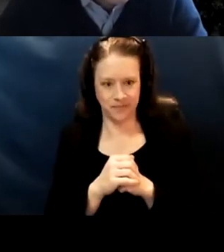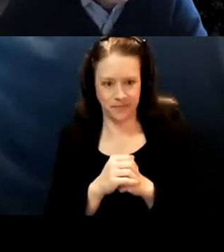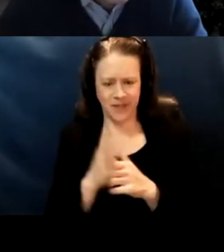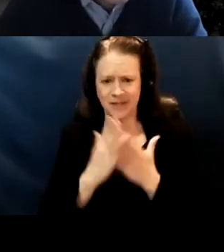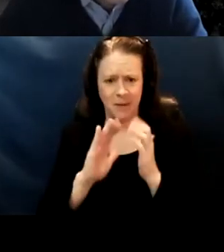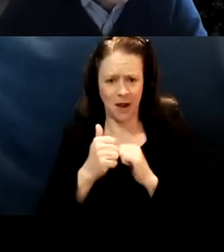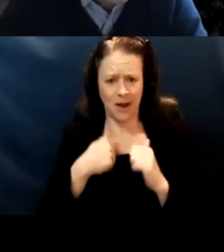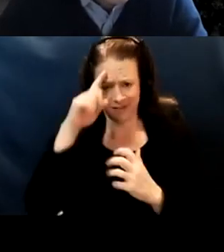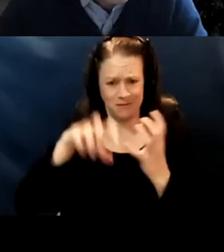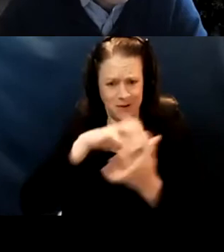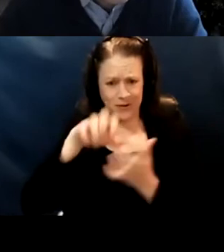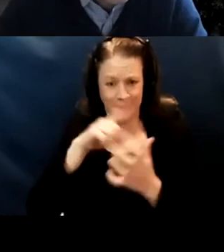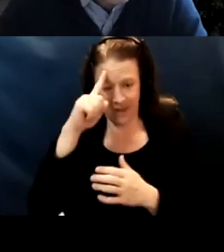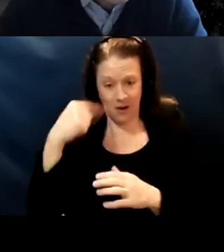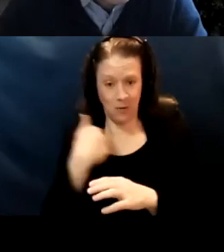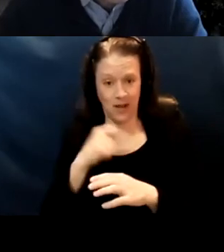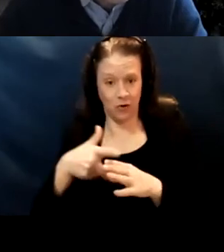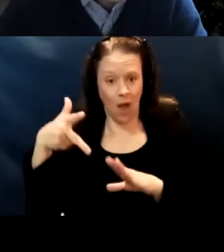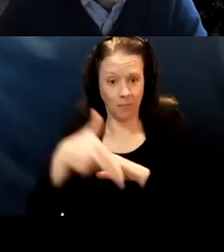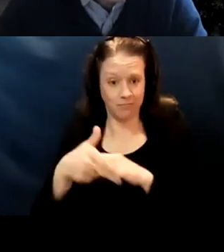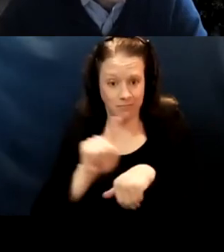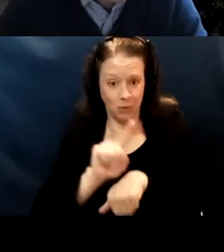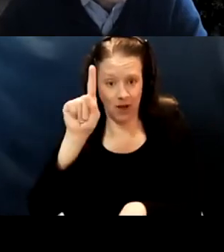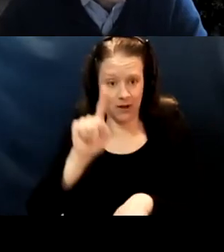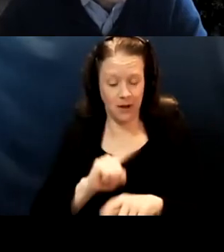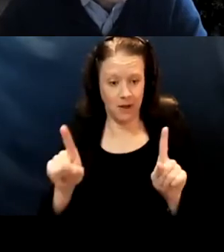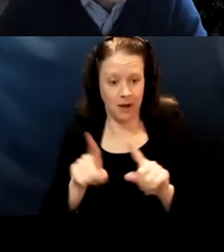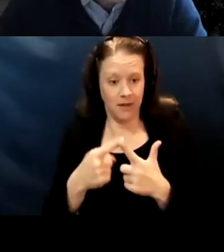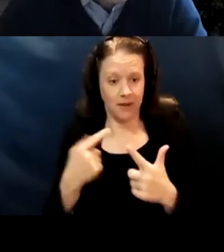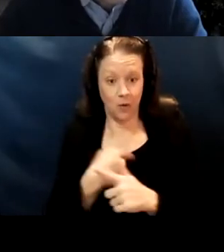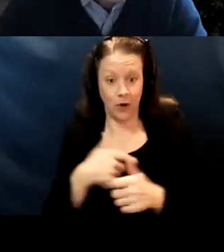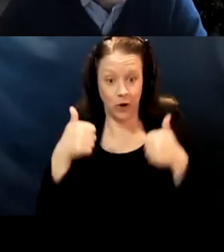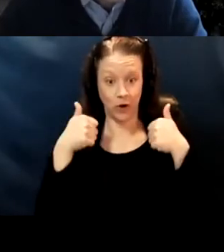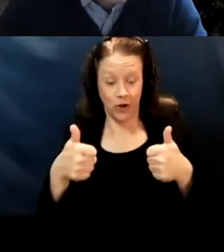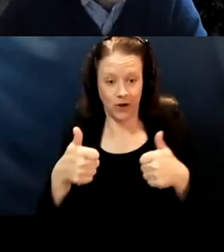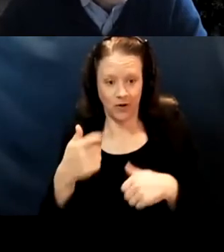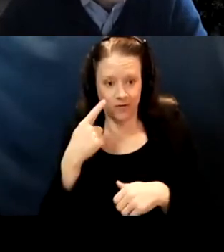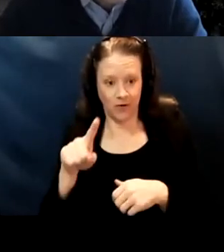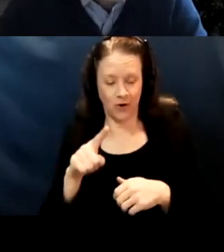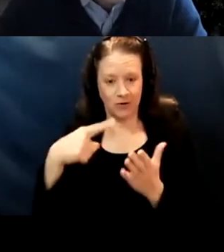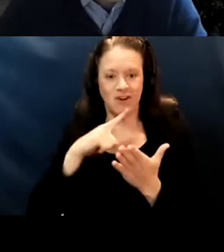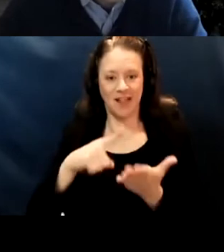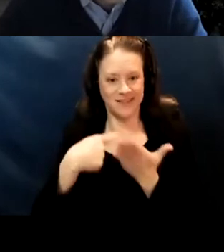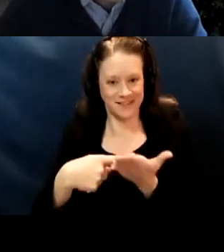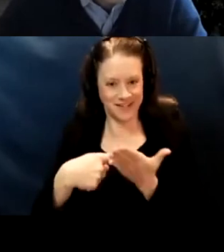and thought we had to end at 1. But then we're good. We're good for a real discussion here about some